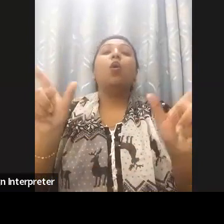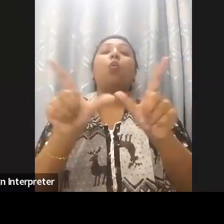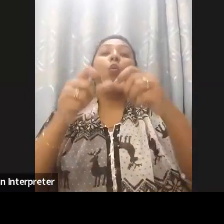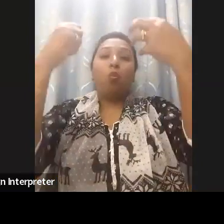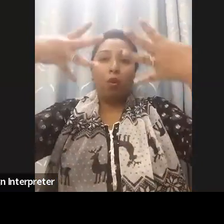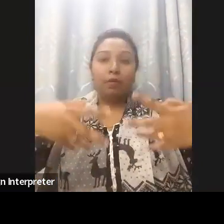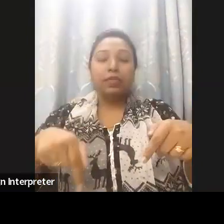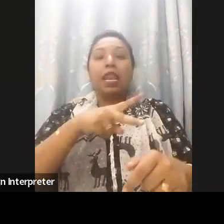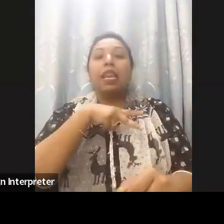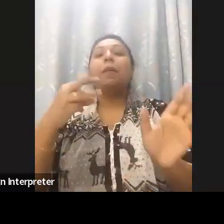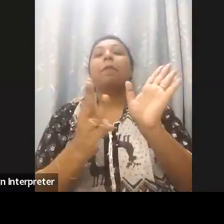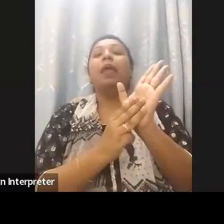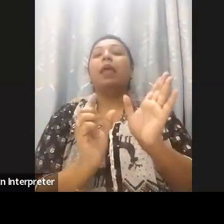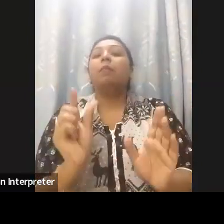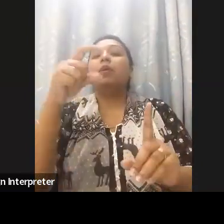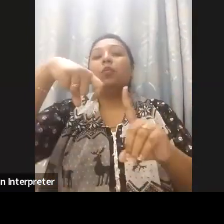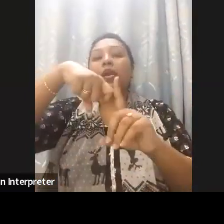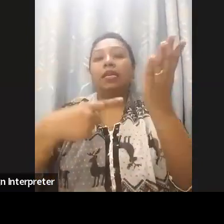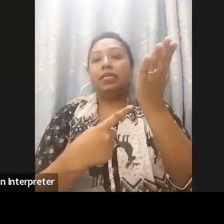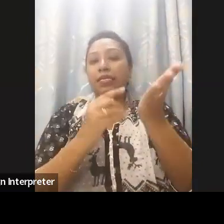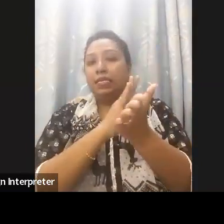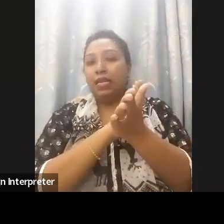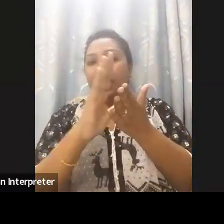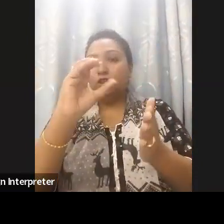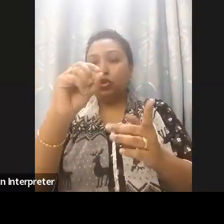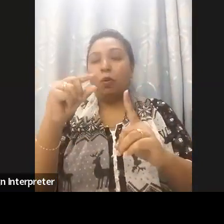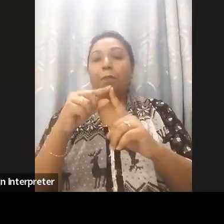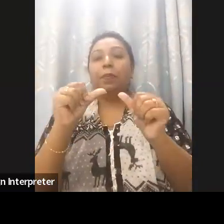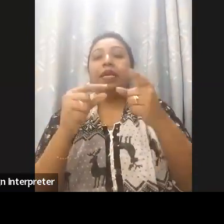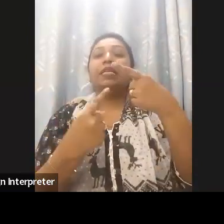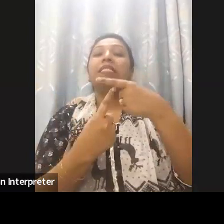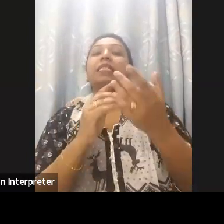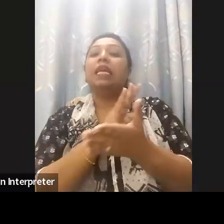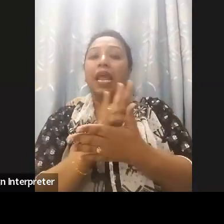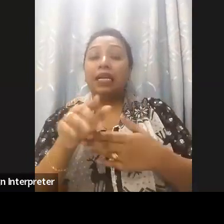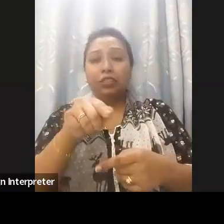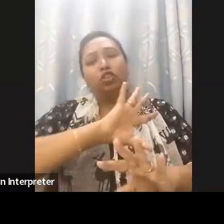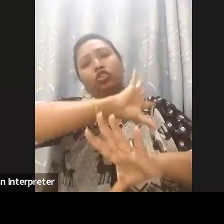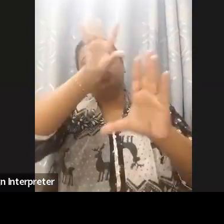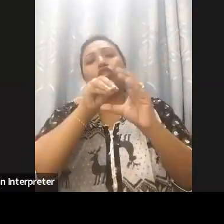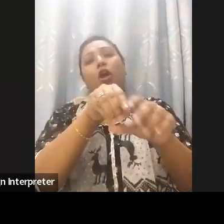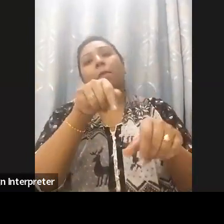individuals to learn at their own pace. Efforts have been made to make it accessible to the